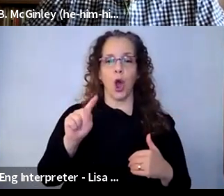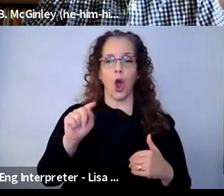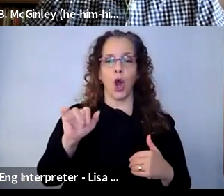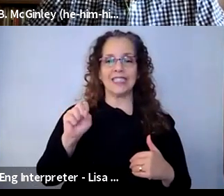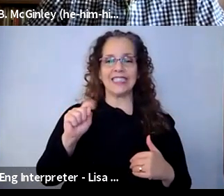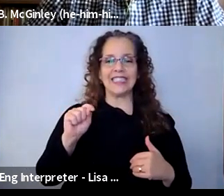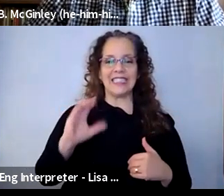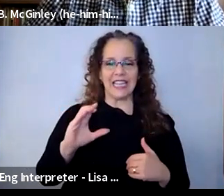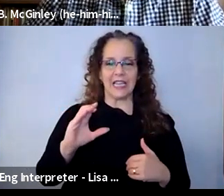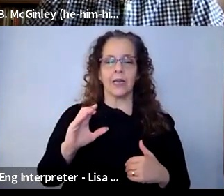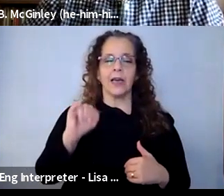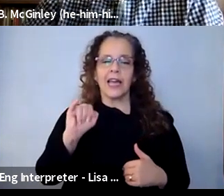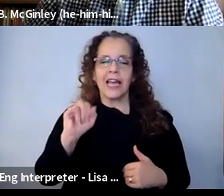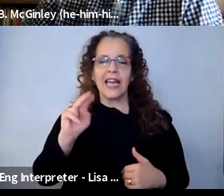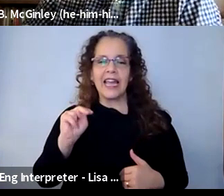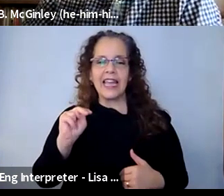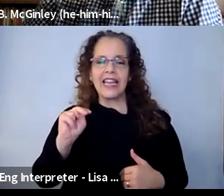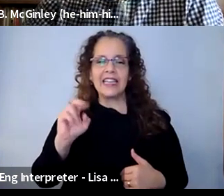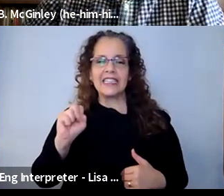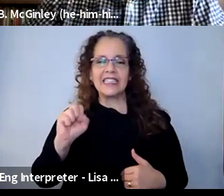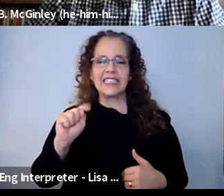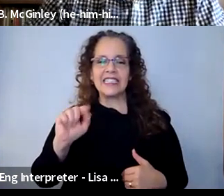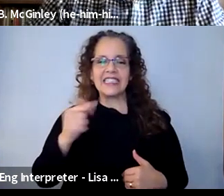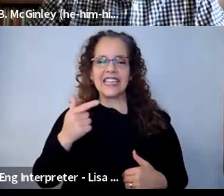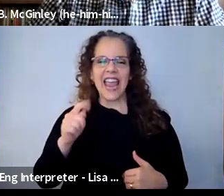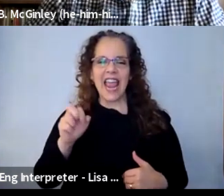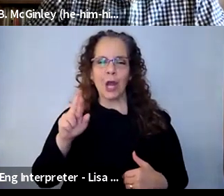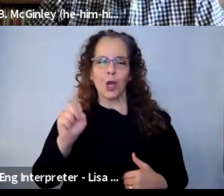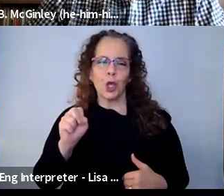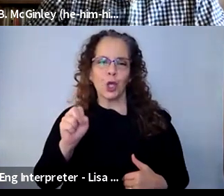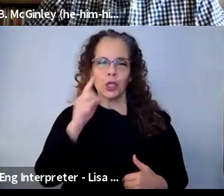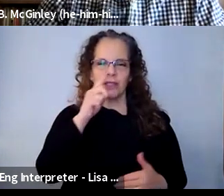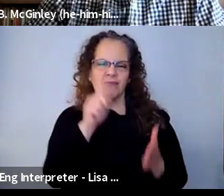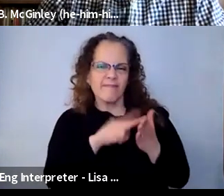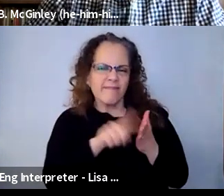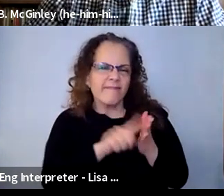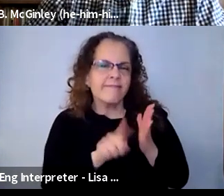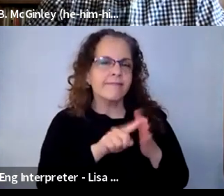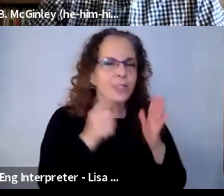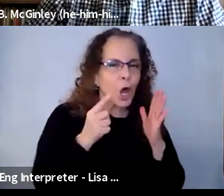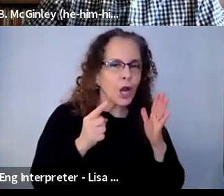York Theatre Workshop. And just to give you a sense, if you don't know about our season, this year at the workshop, we